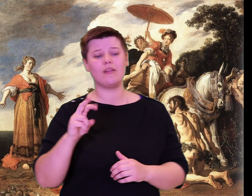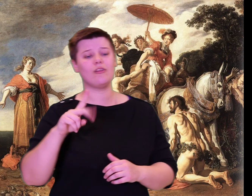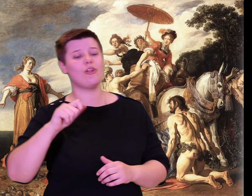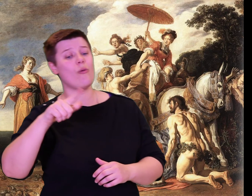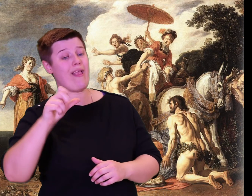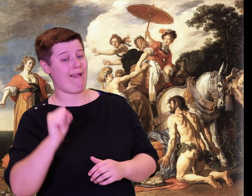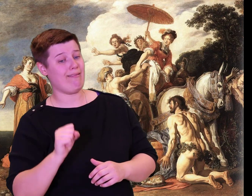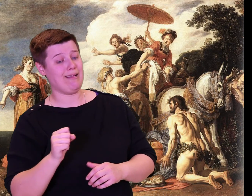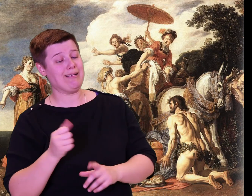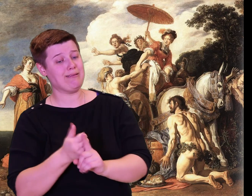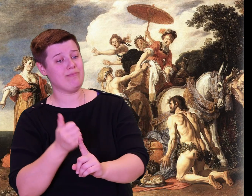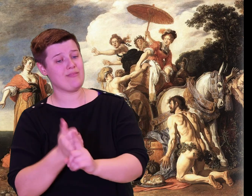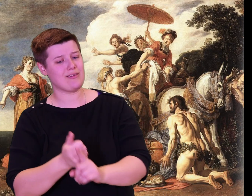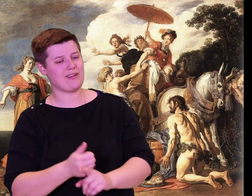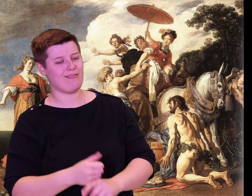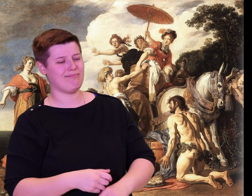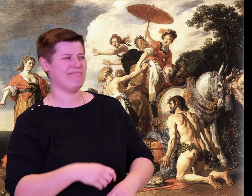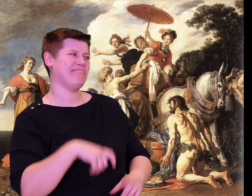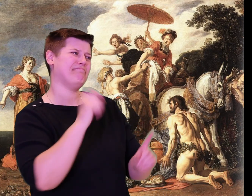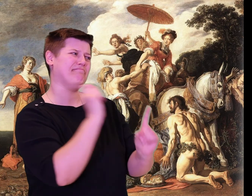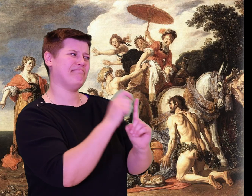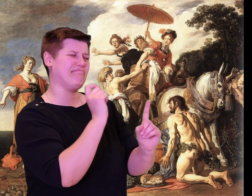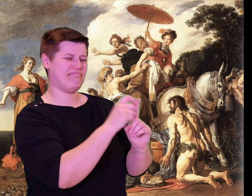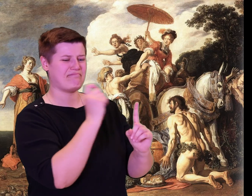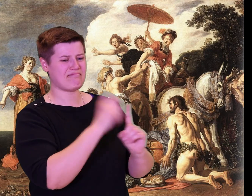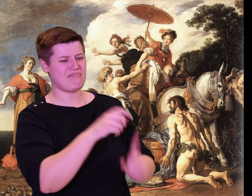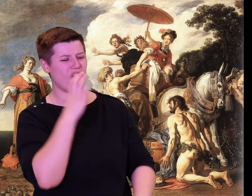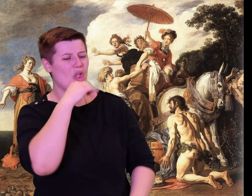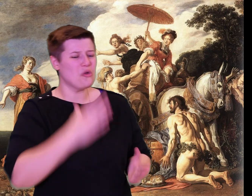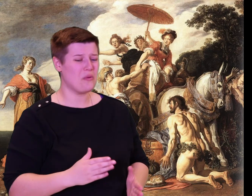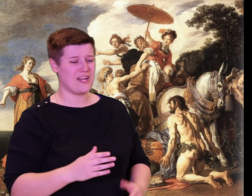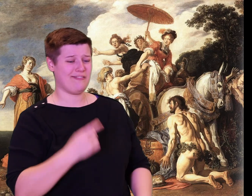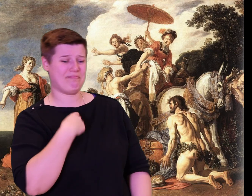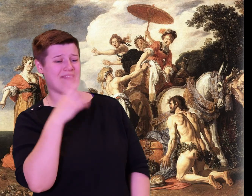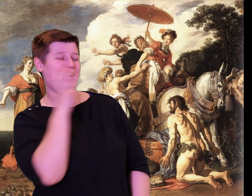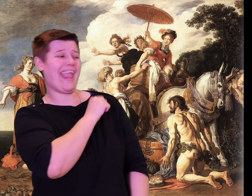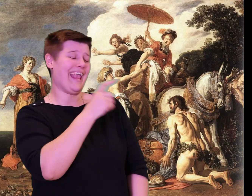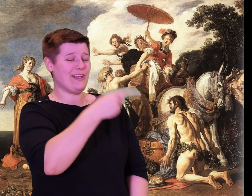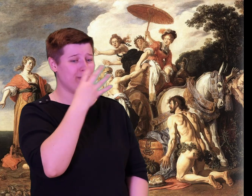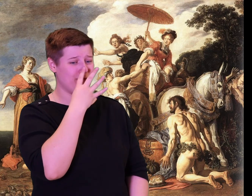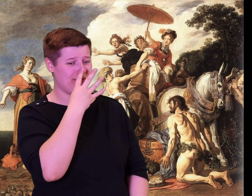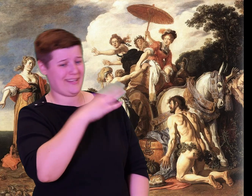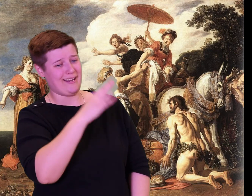Euryalus responded with outright taunting.